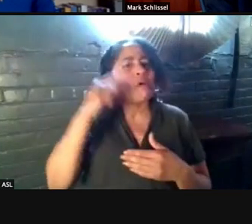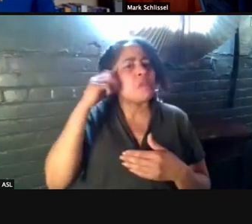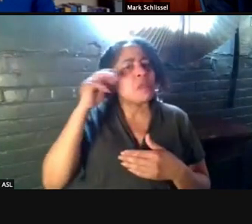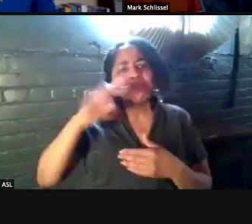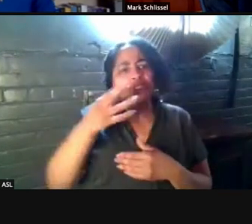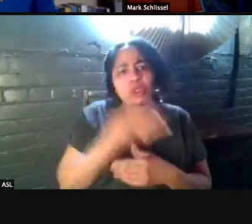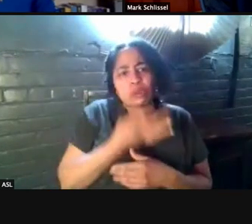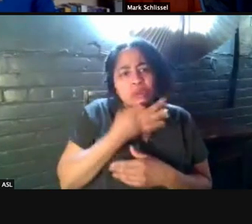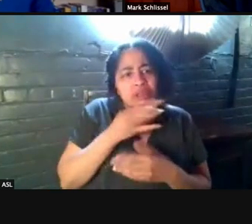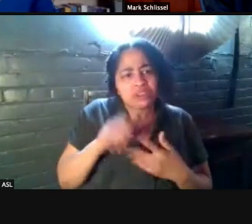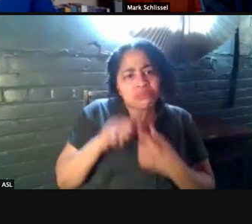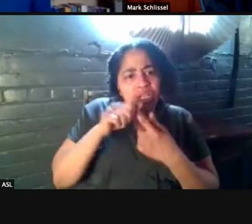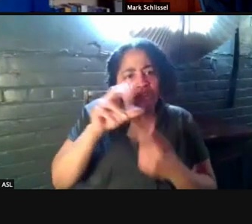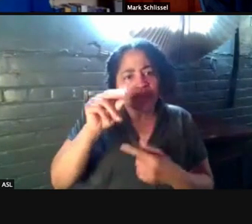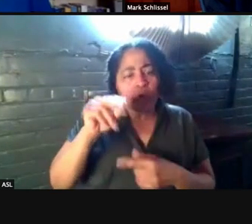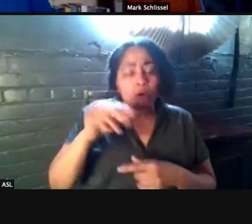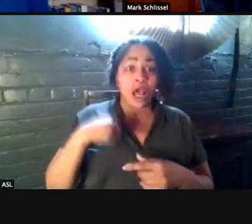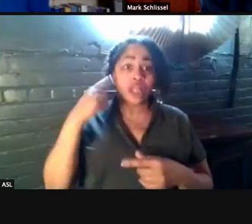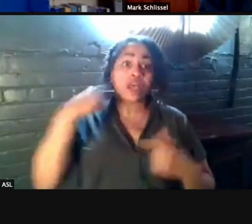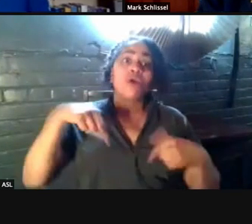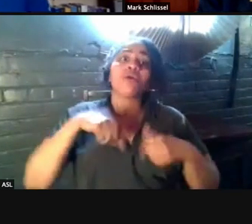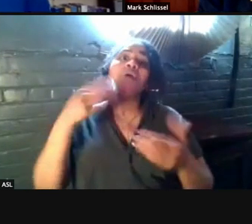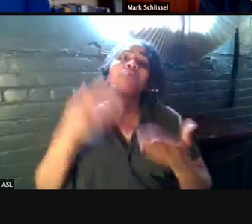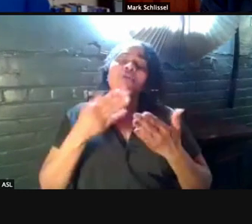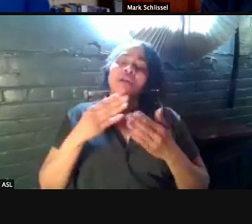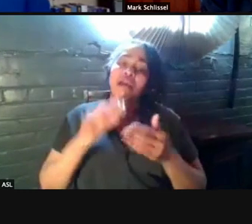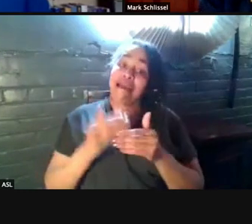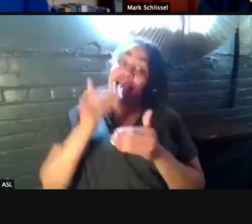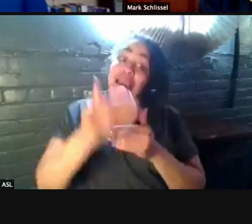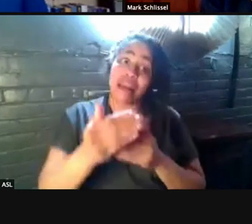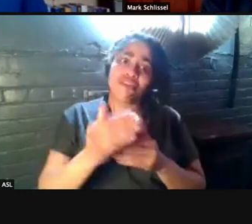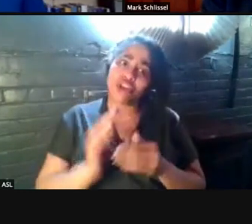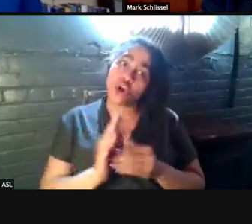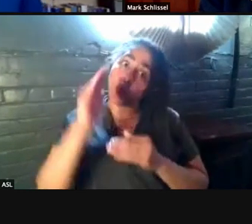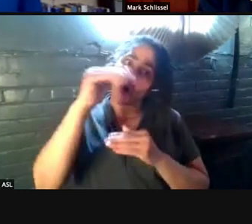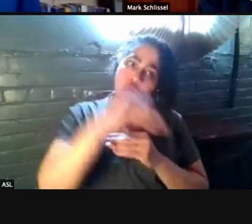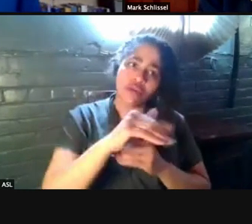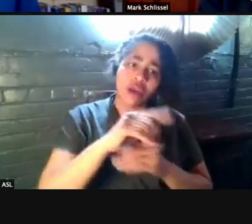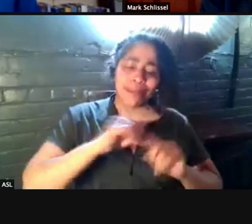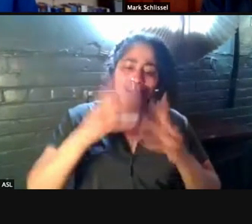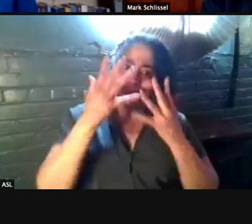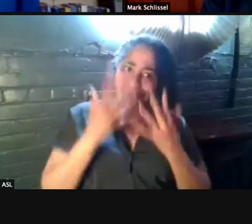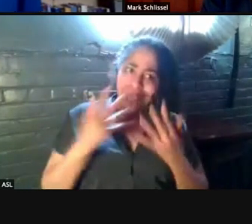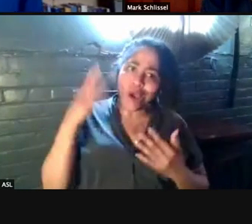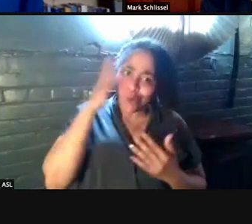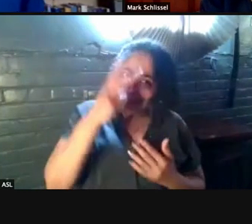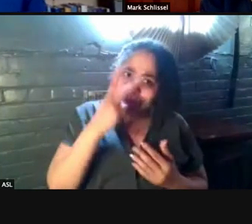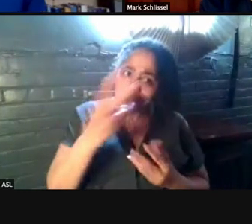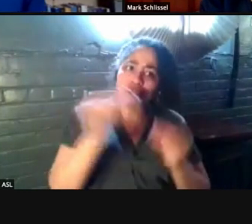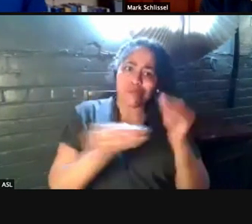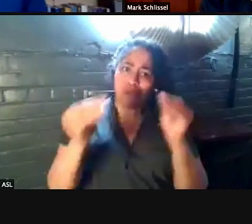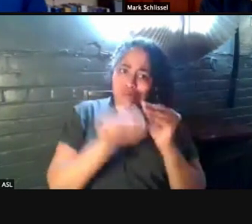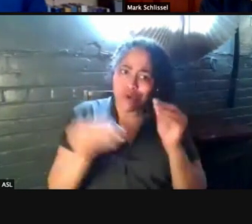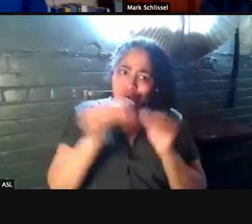I think that we're probably ahead of the curve. Sadly that we're gonna see more outbreaks like this in,